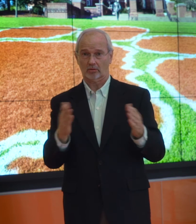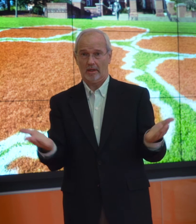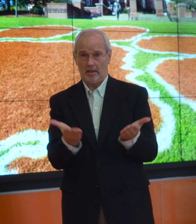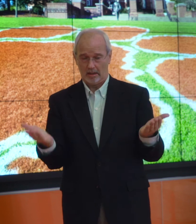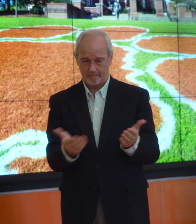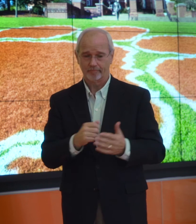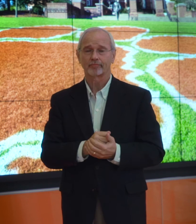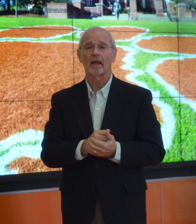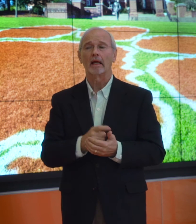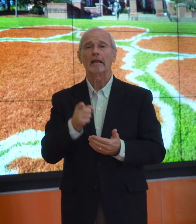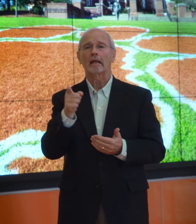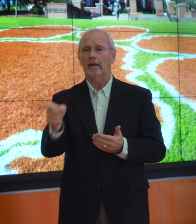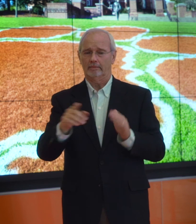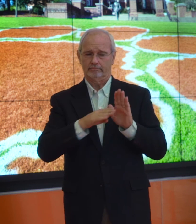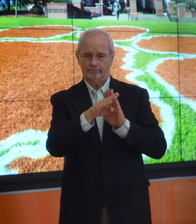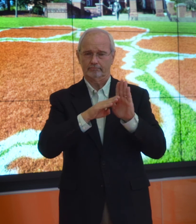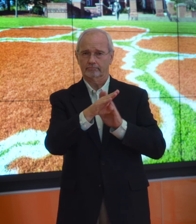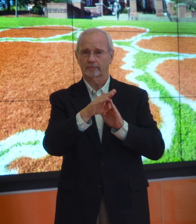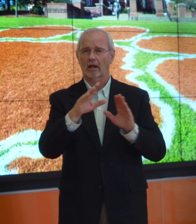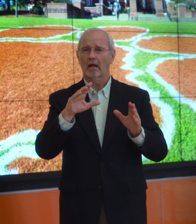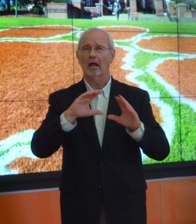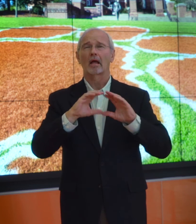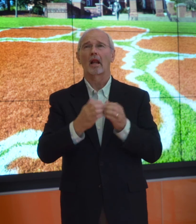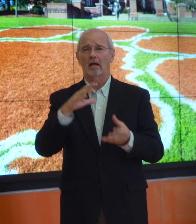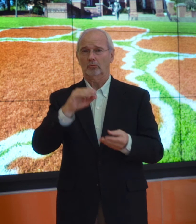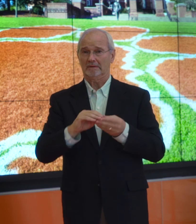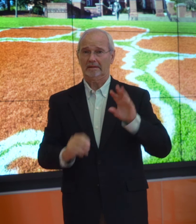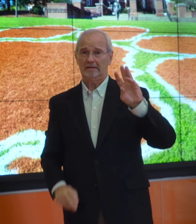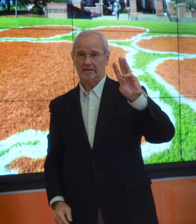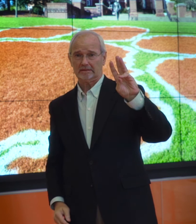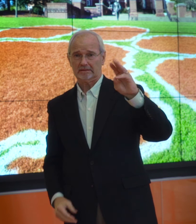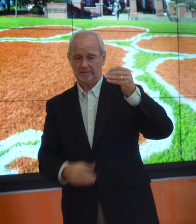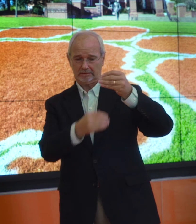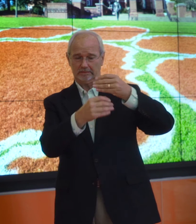Visiting Assistant Professor here and developed 6 courses.